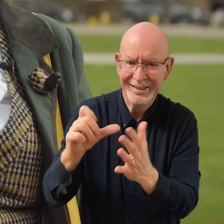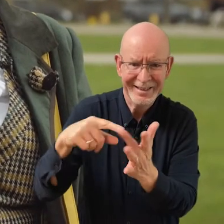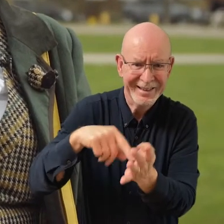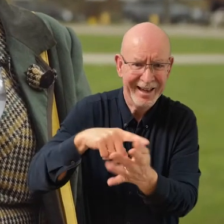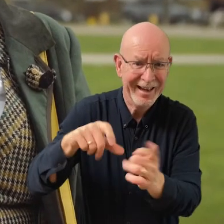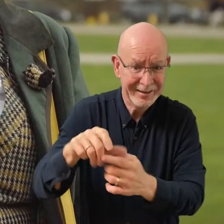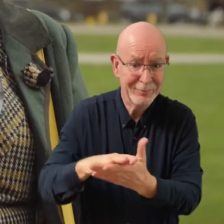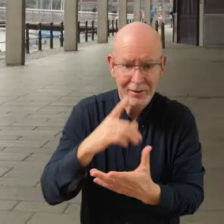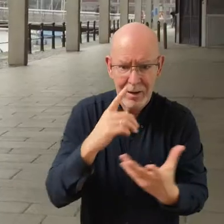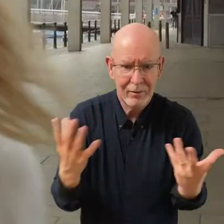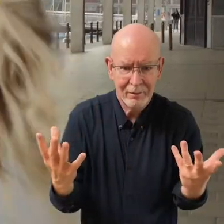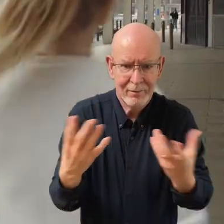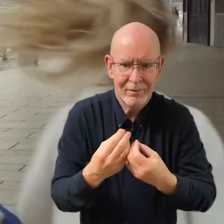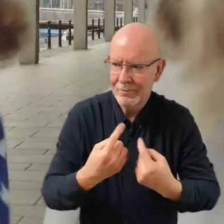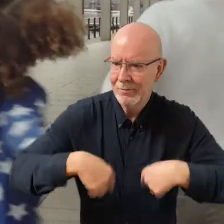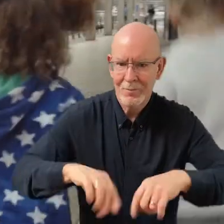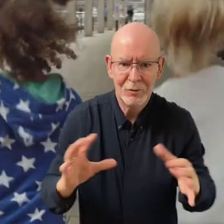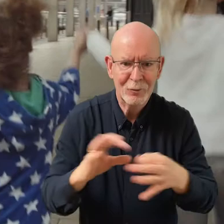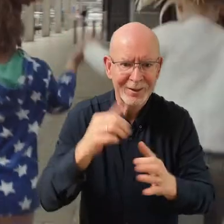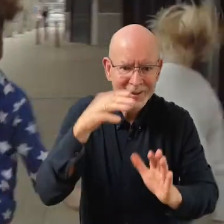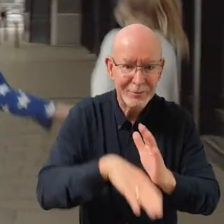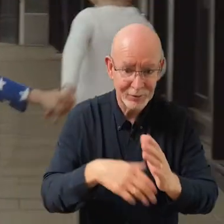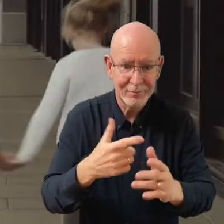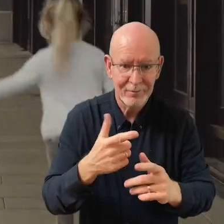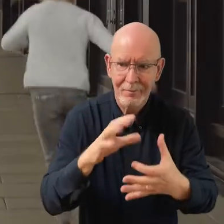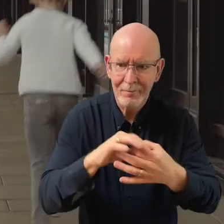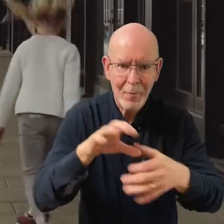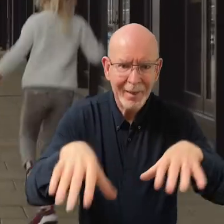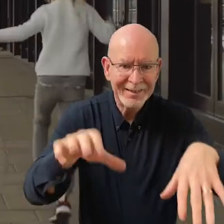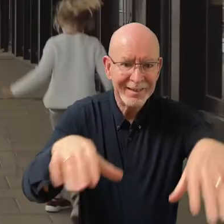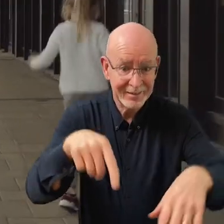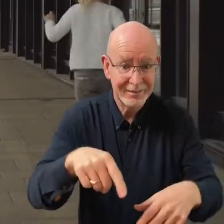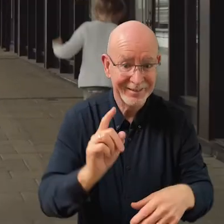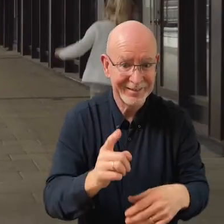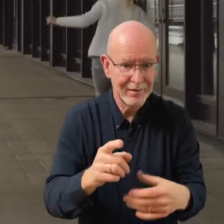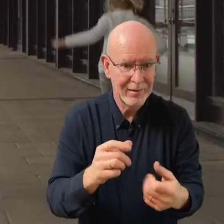so we could bring together our joint expertise in place making. Us from the digital sides of things